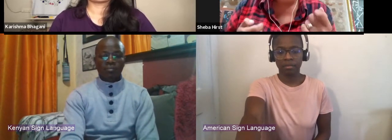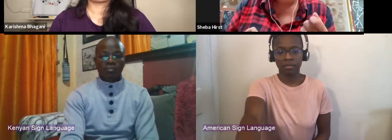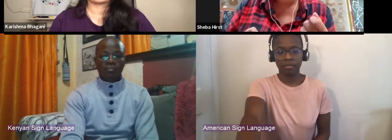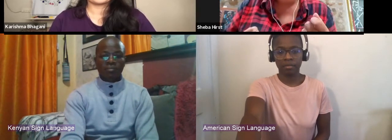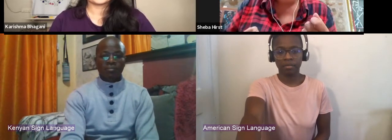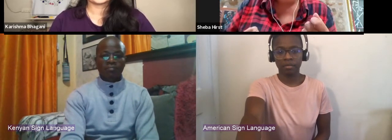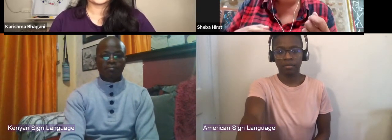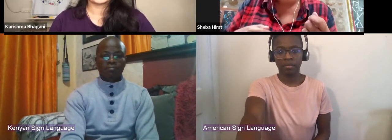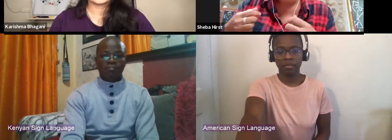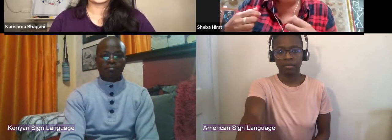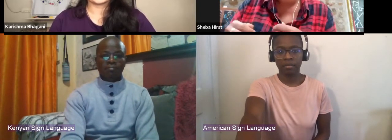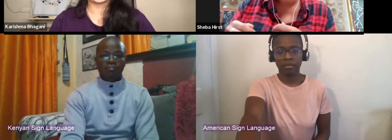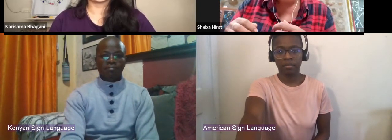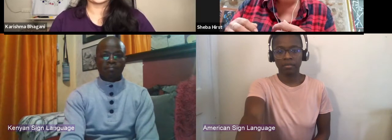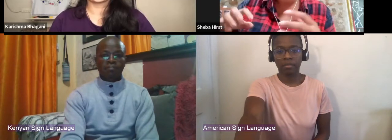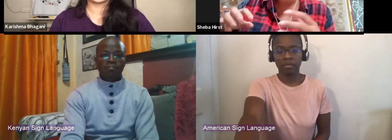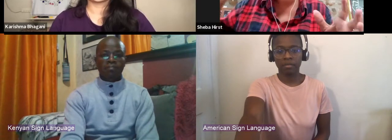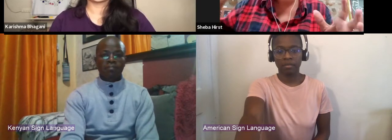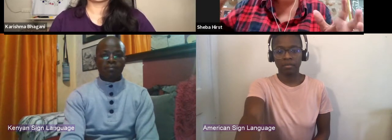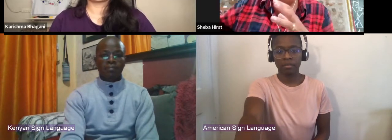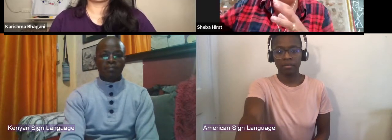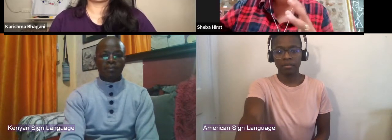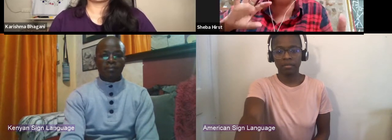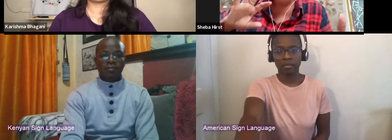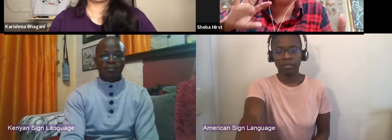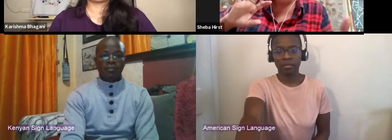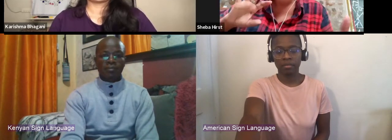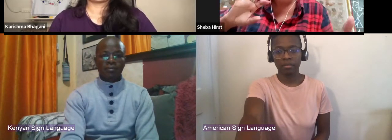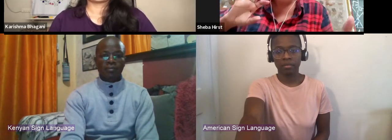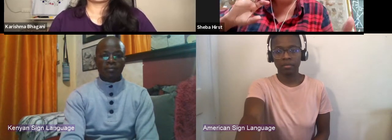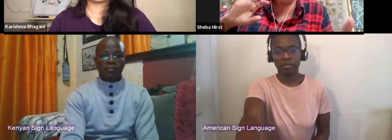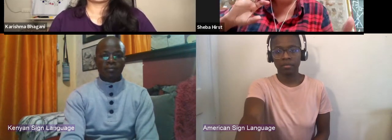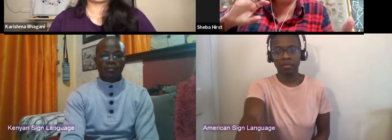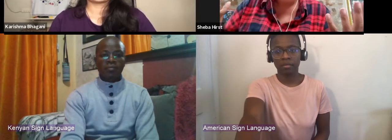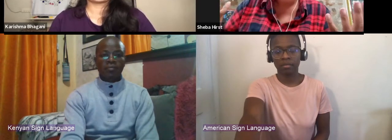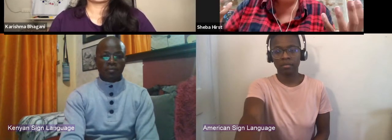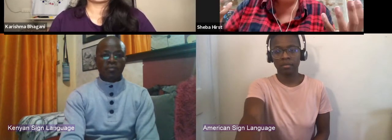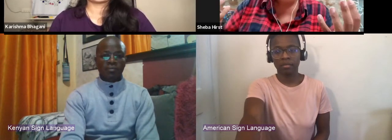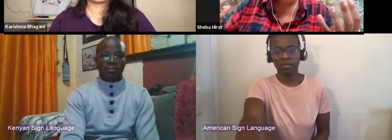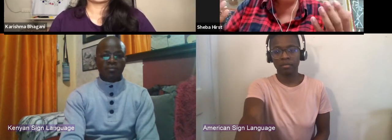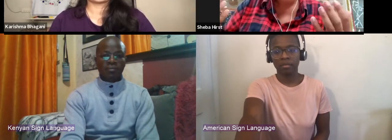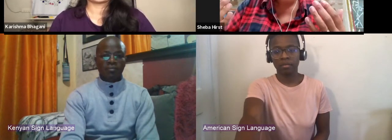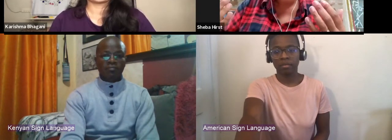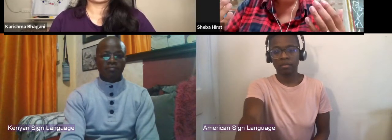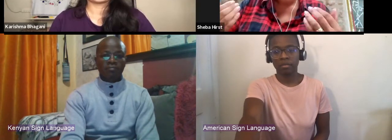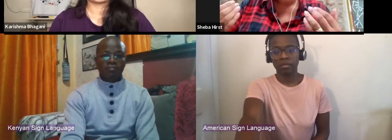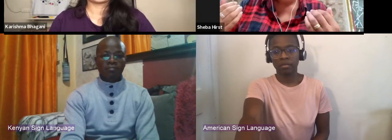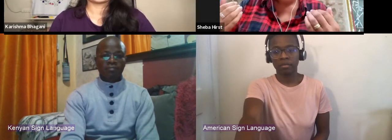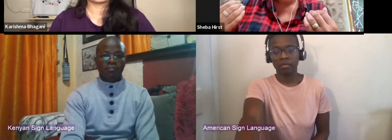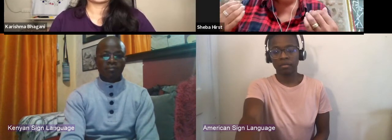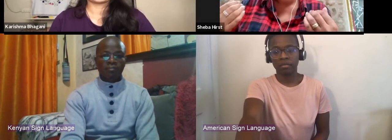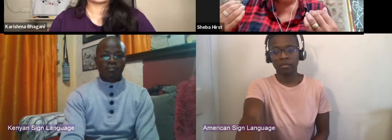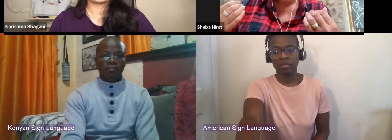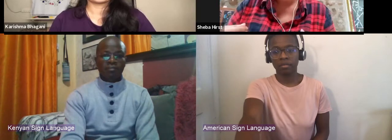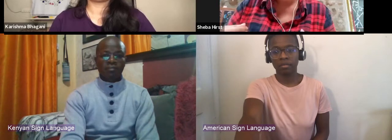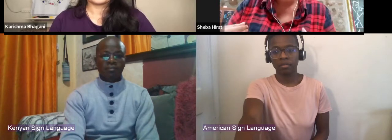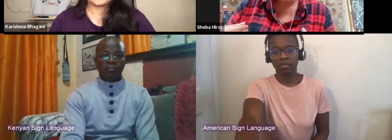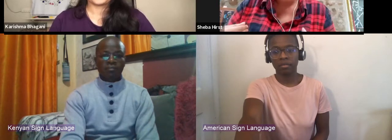and that don't only like have an appreciation for live performed music kids have to learn music in school.